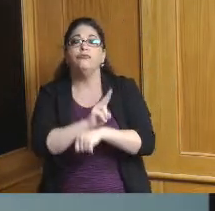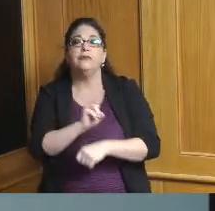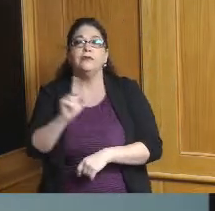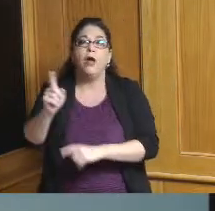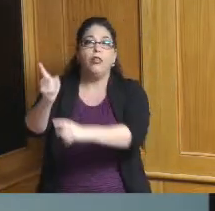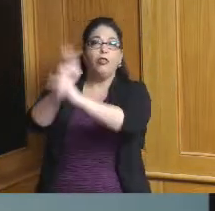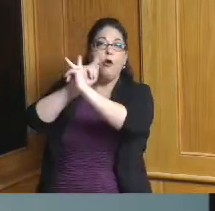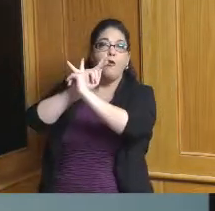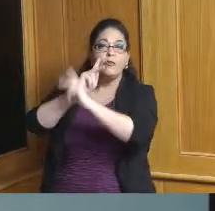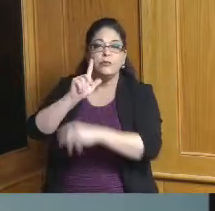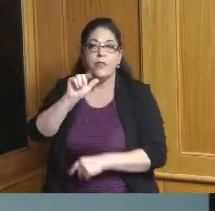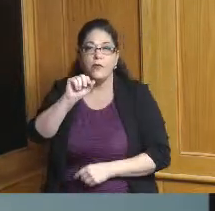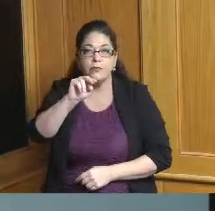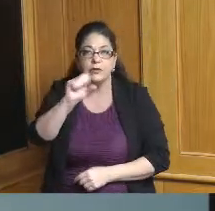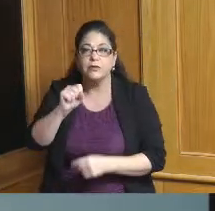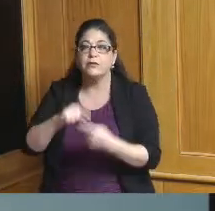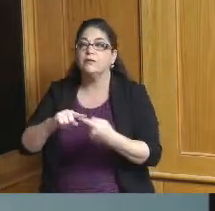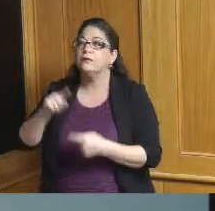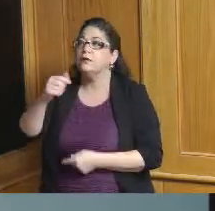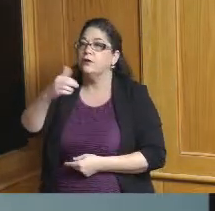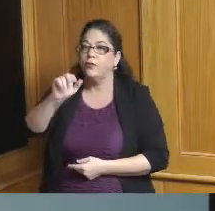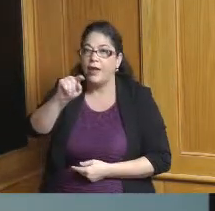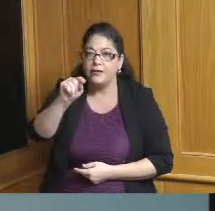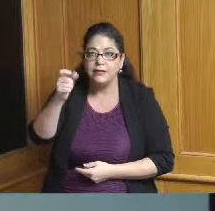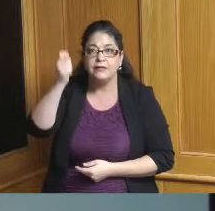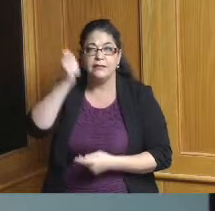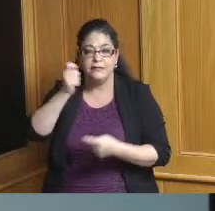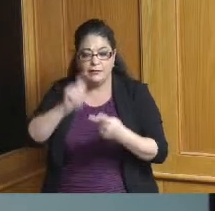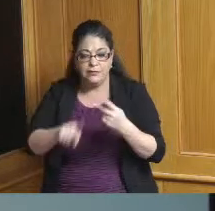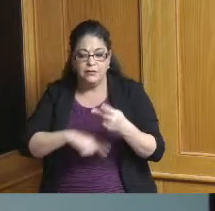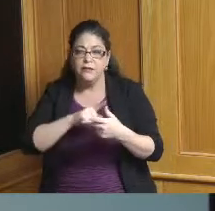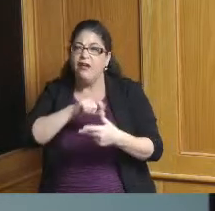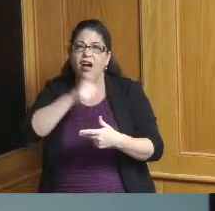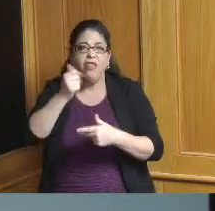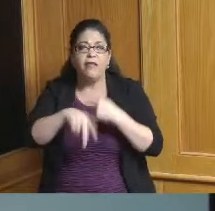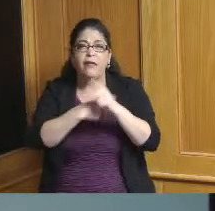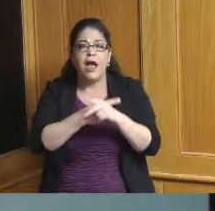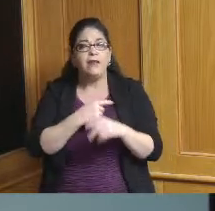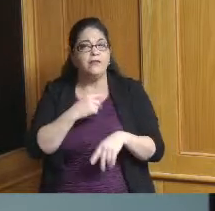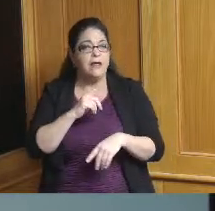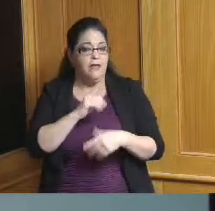is included in the document also to continue business retention and attraction strategies